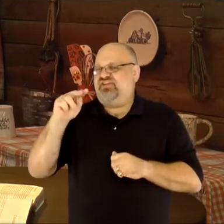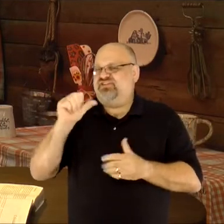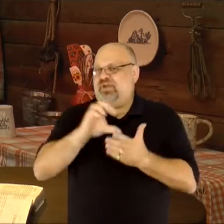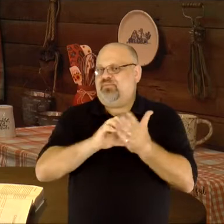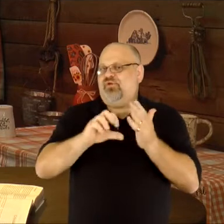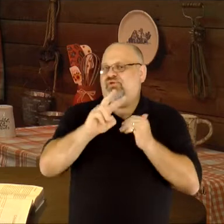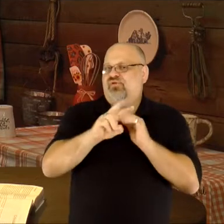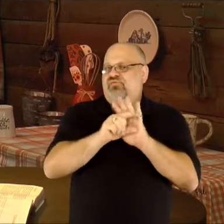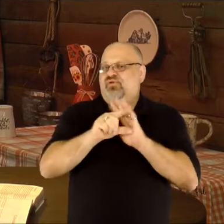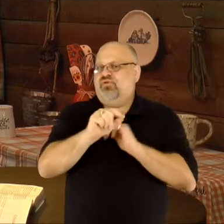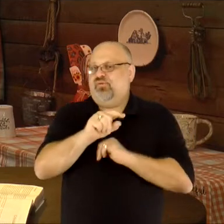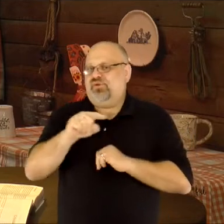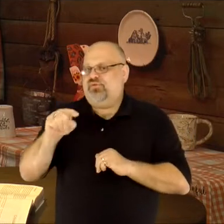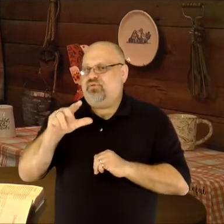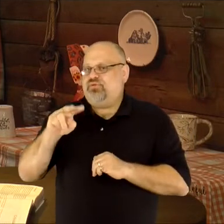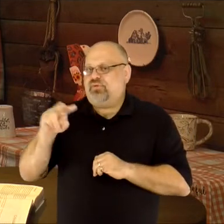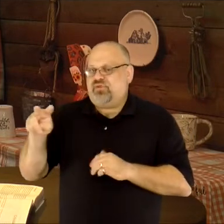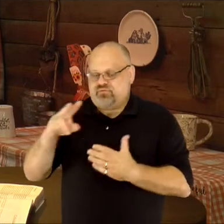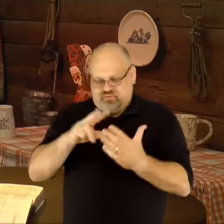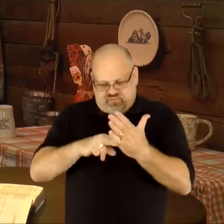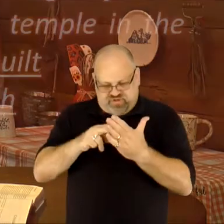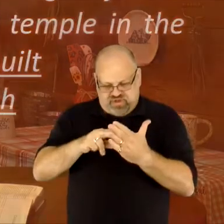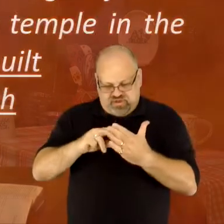In Ephesians 2:20 thru 22, we read: